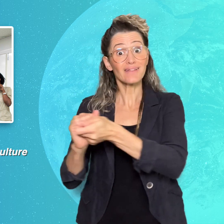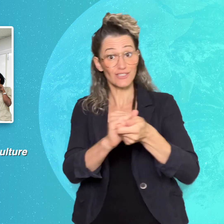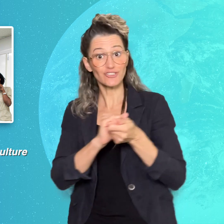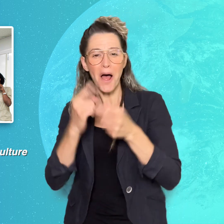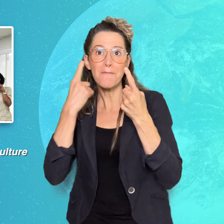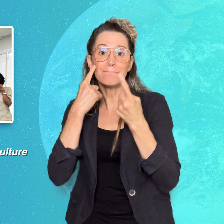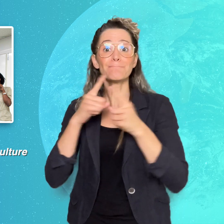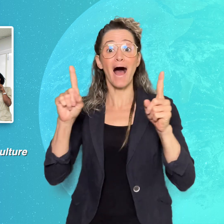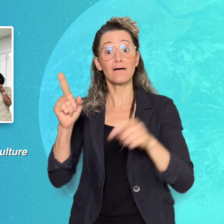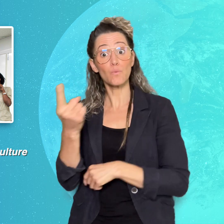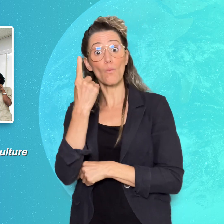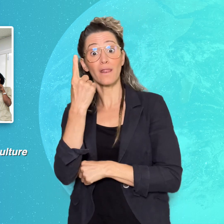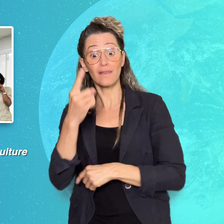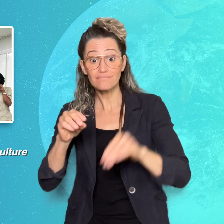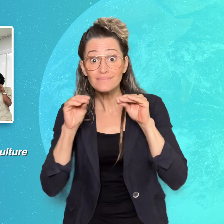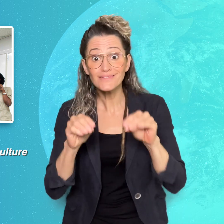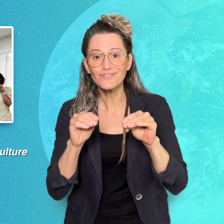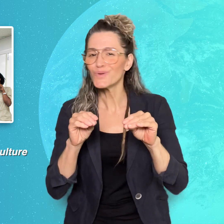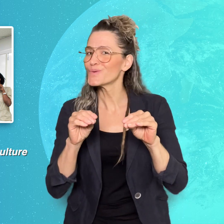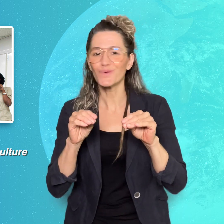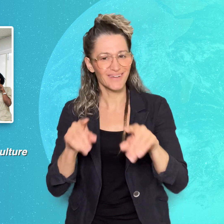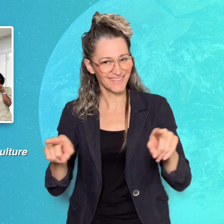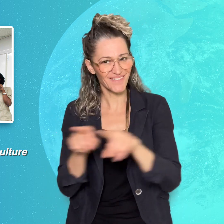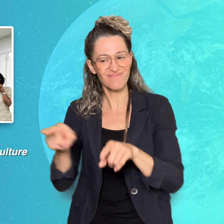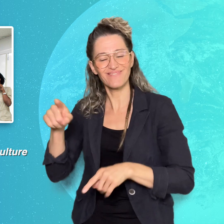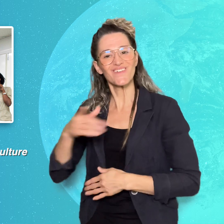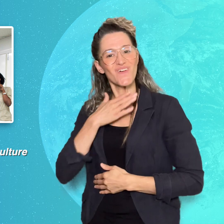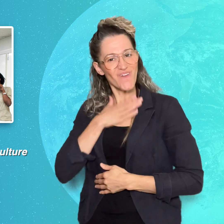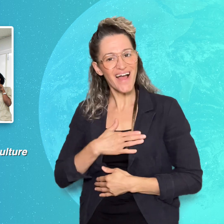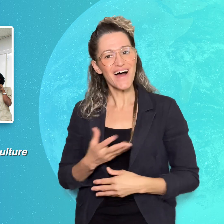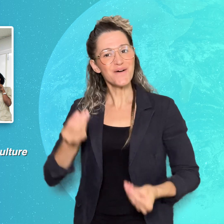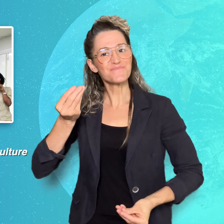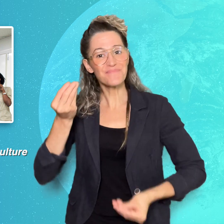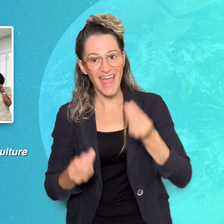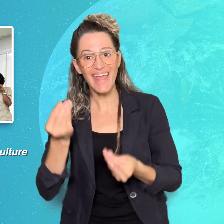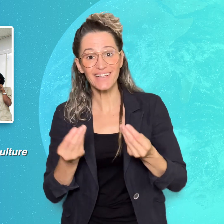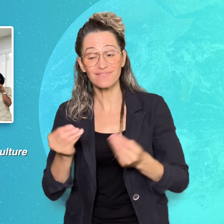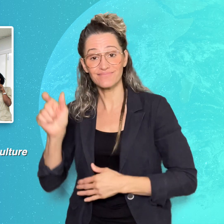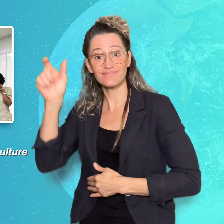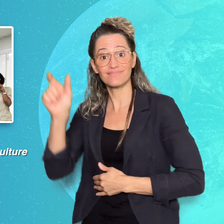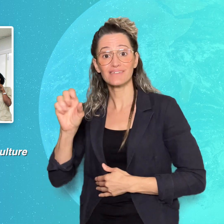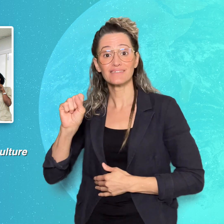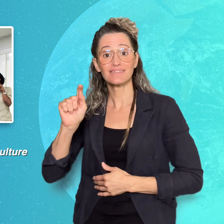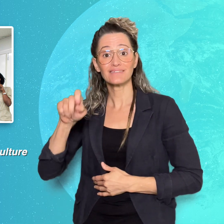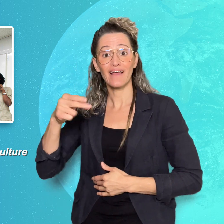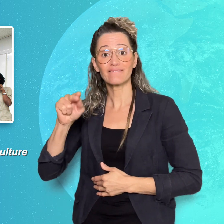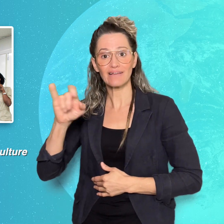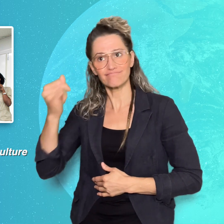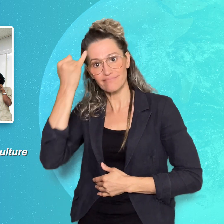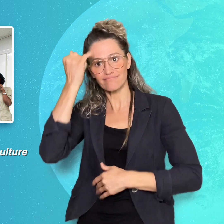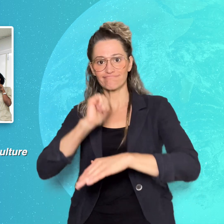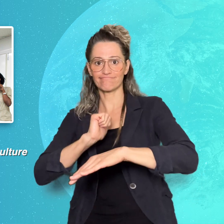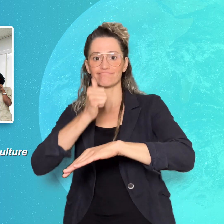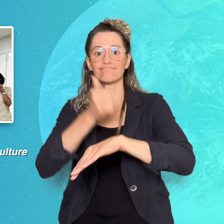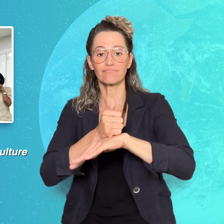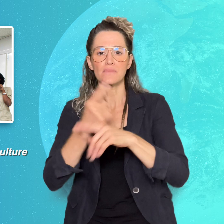Does more than educate - they also play! Stephanie founded